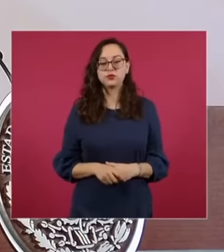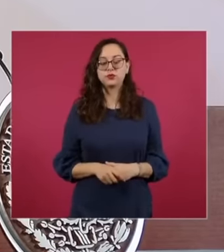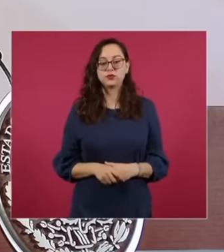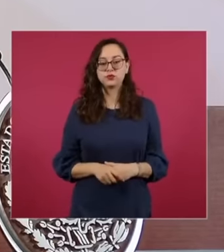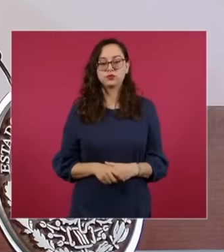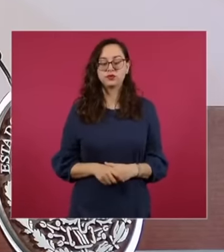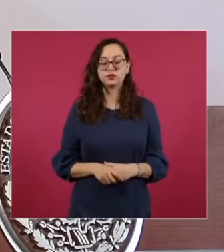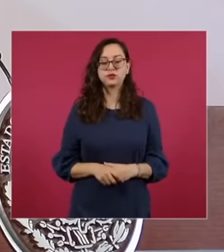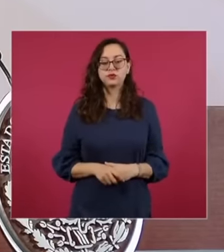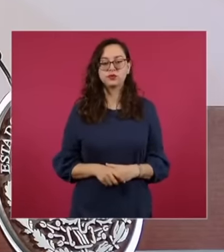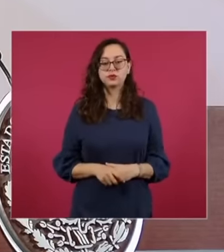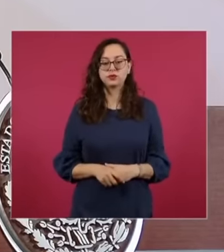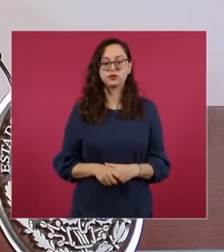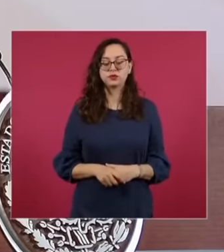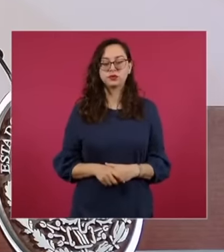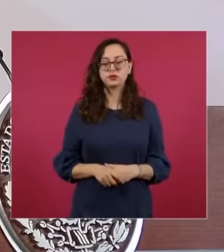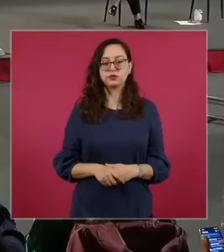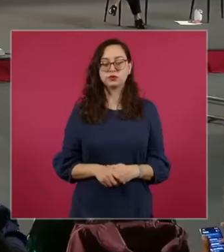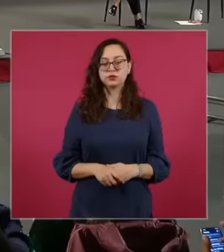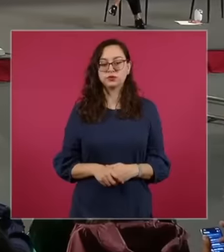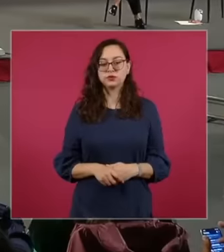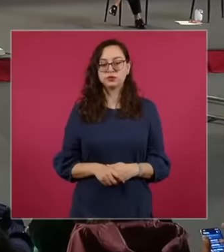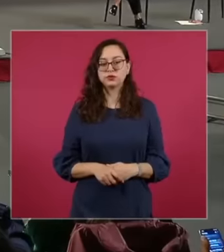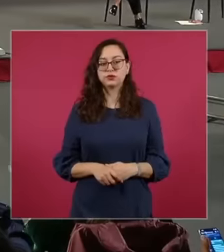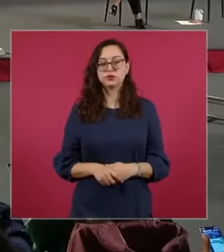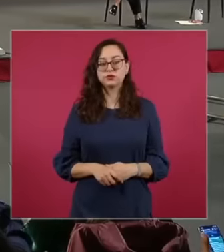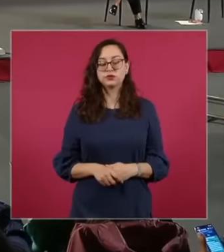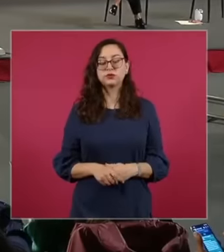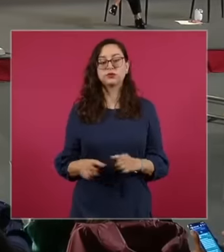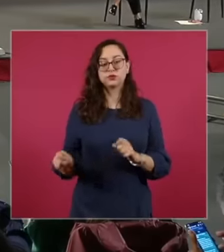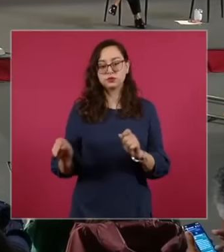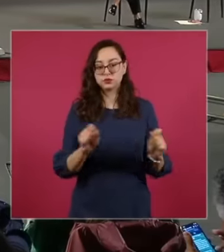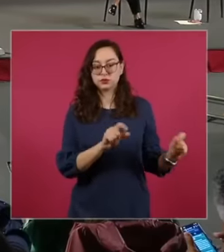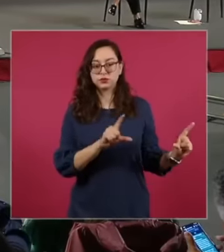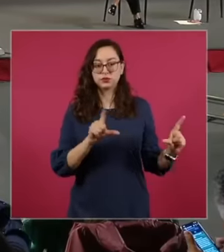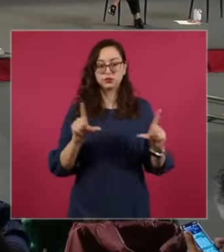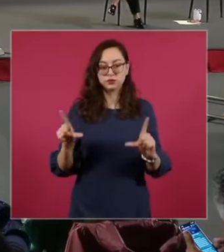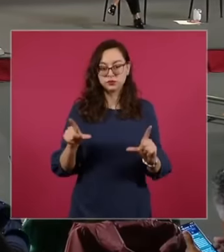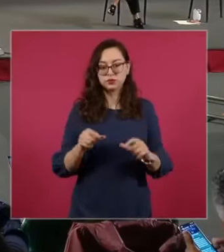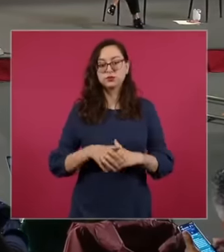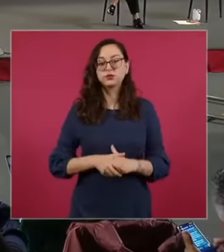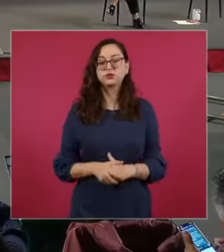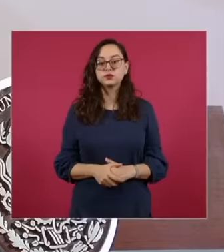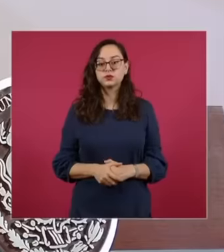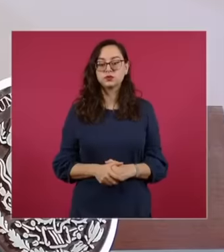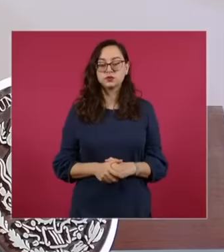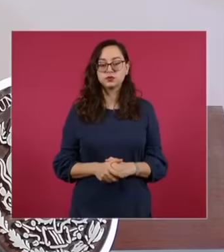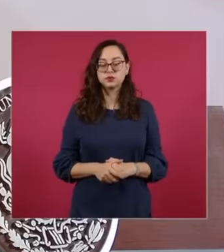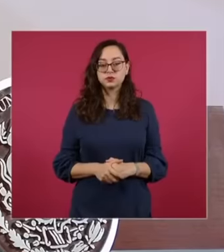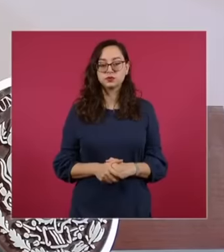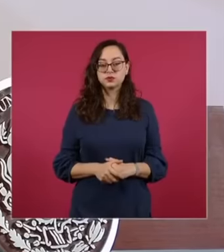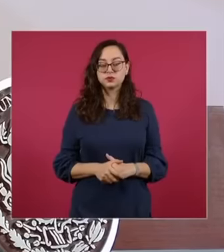report on the Sonora River environmental disaster, the first sheet please. This is considered